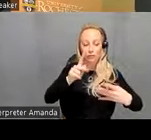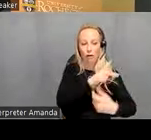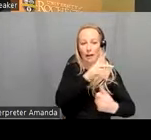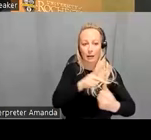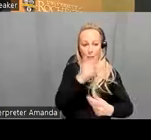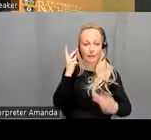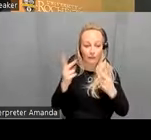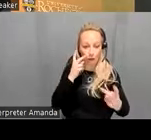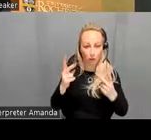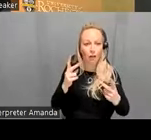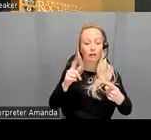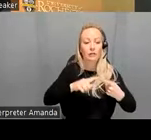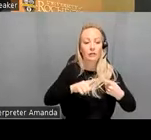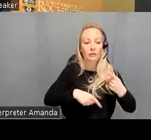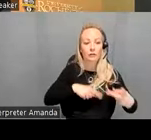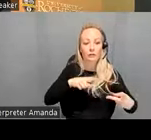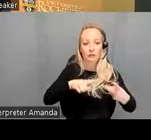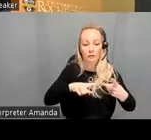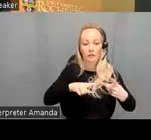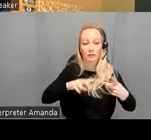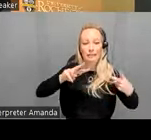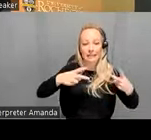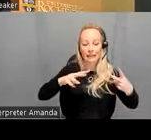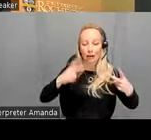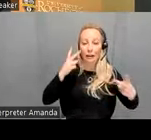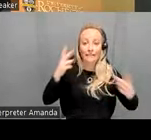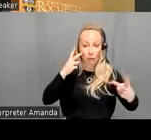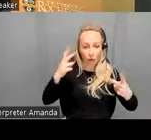primary visual cortex there's 's a secondary visual Network which includes lateral cpal